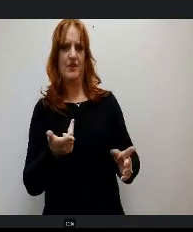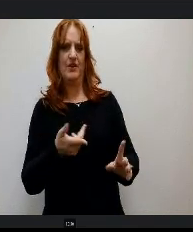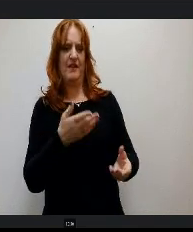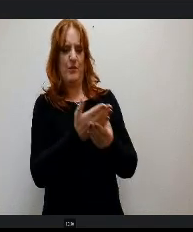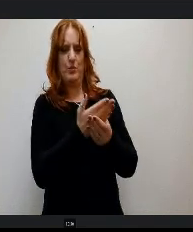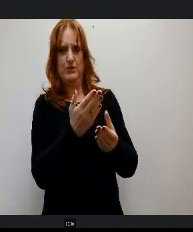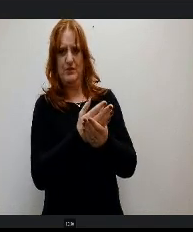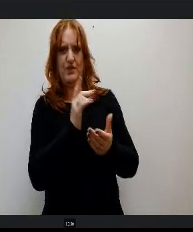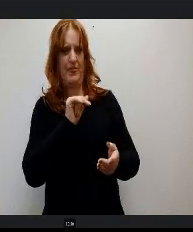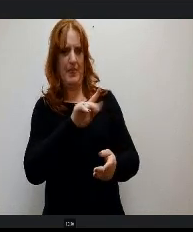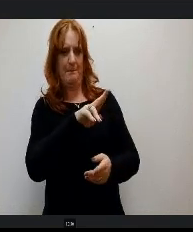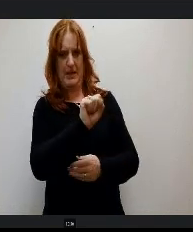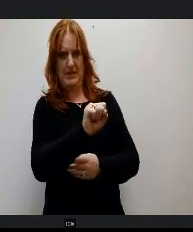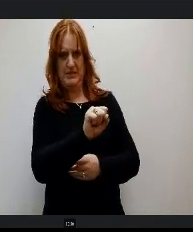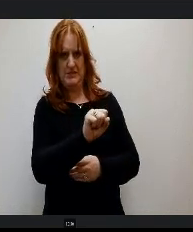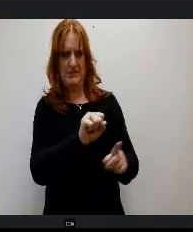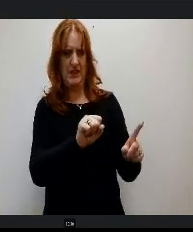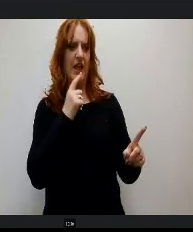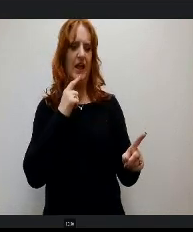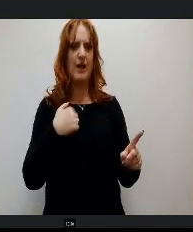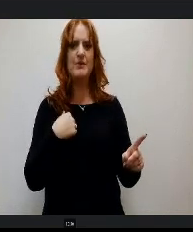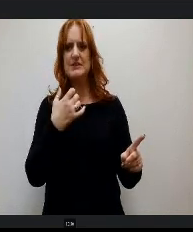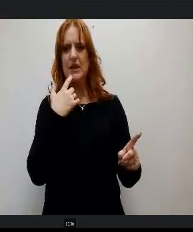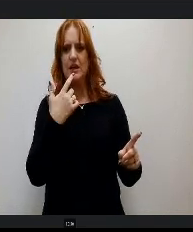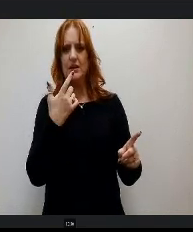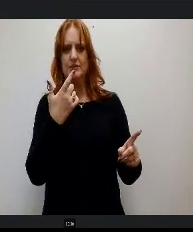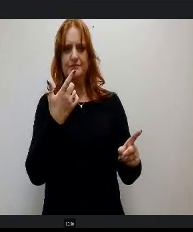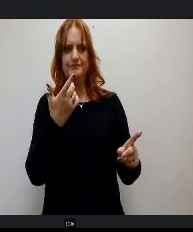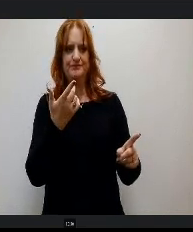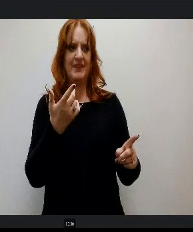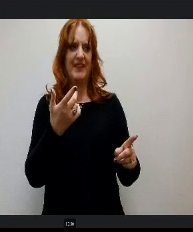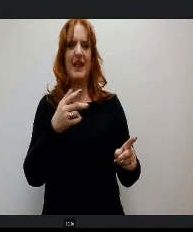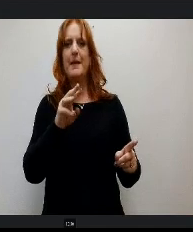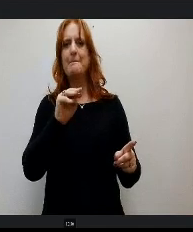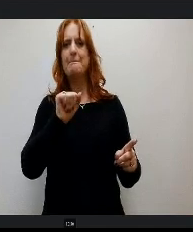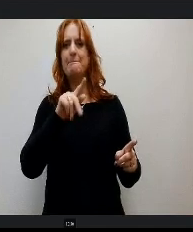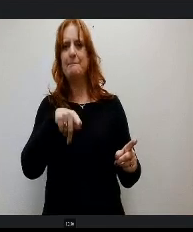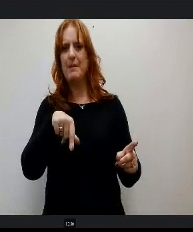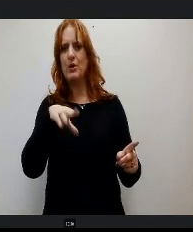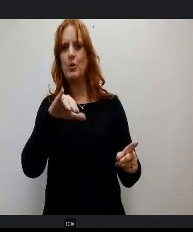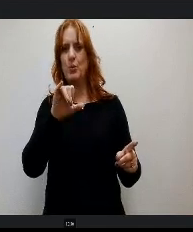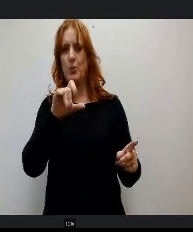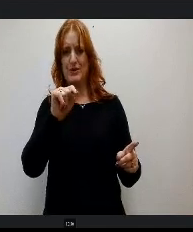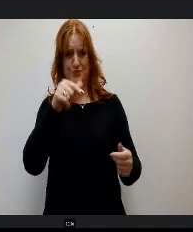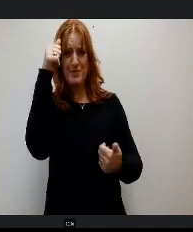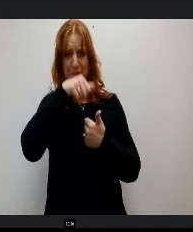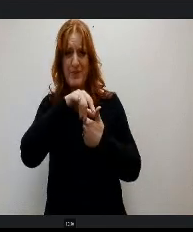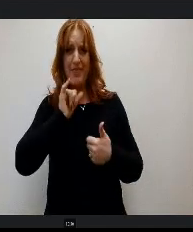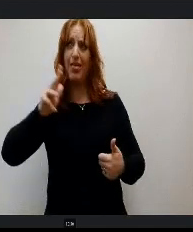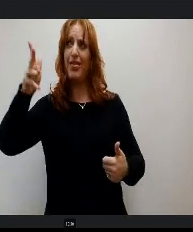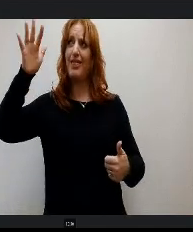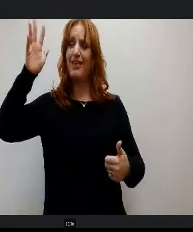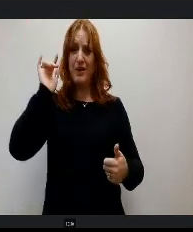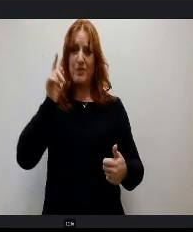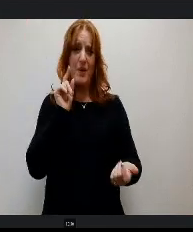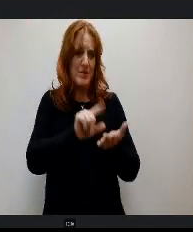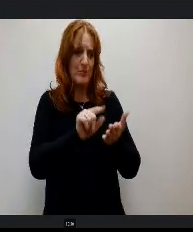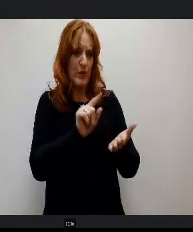have the route navigation. Remember MapQuest back in the day we have printed directions we'll